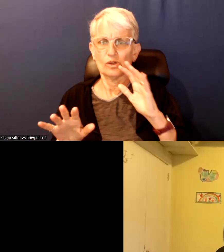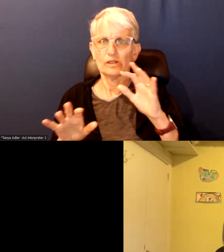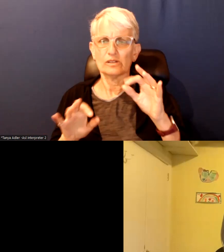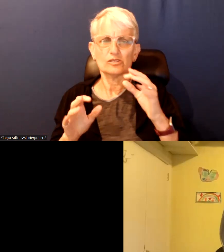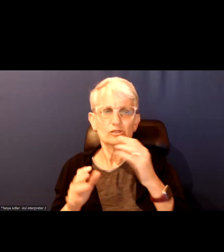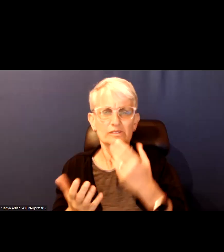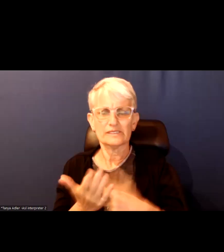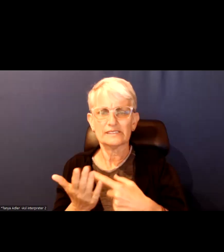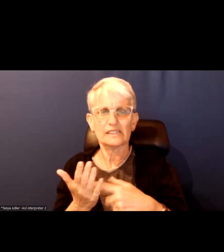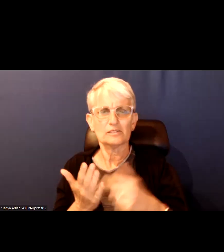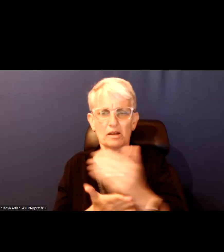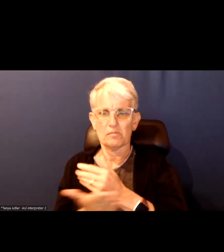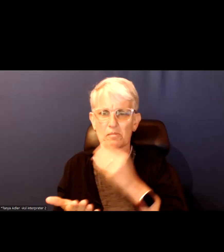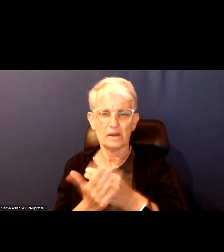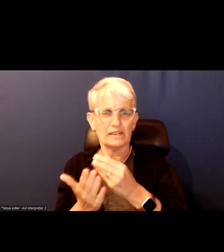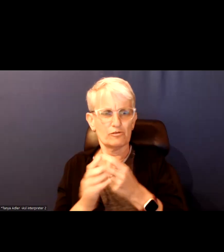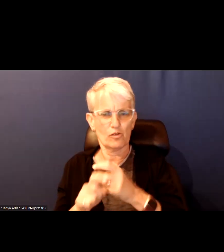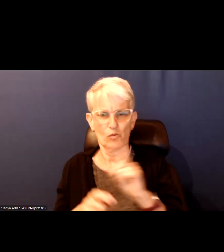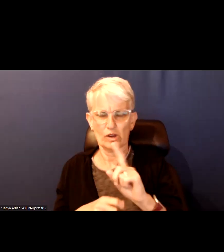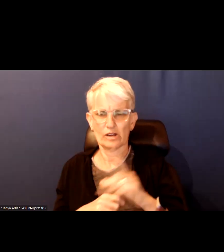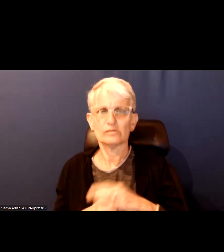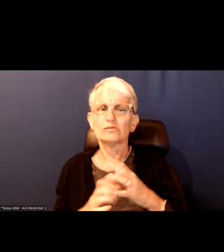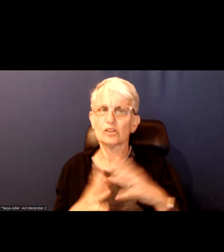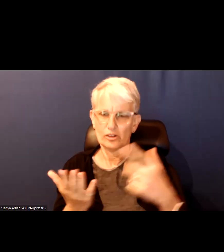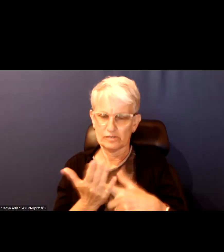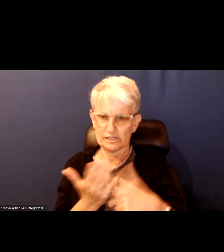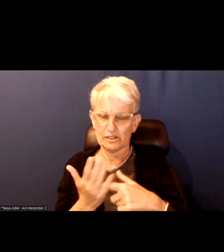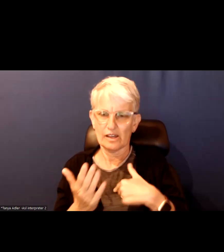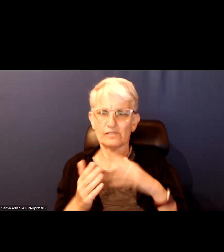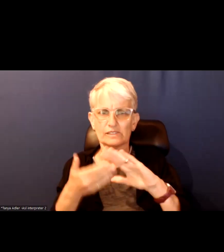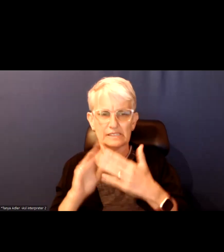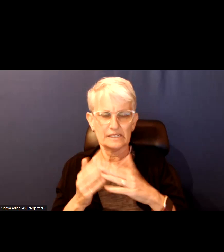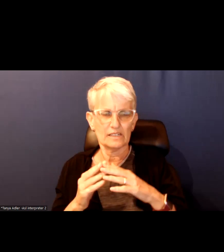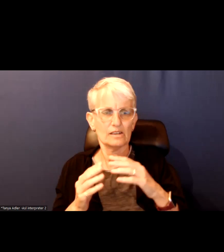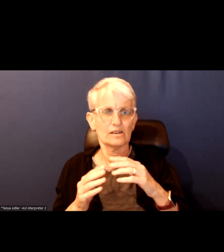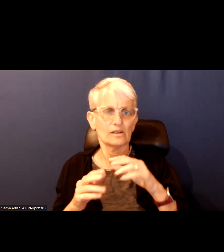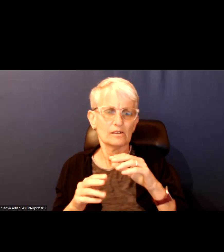There has been quite a bit of discussion on it we have lots of city budget watch blog post about revenue tools as well.